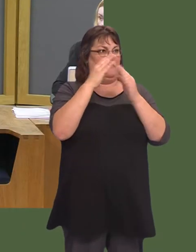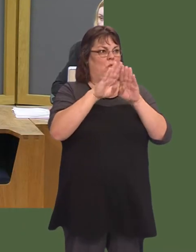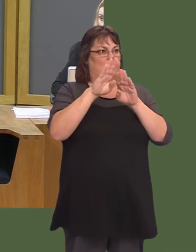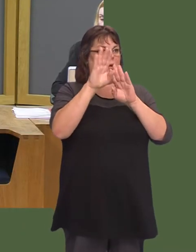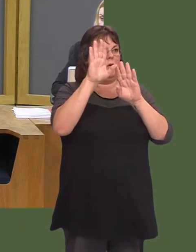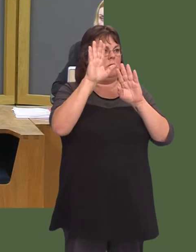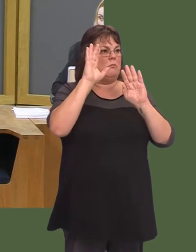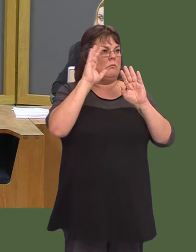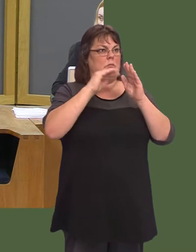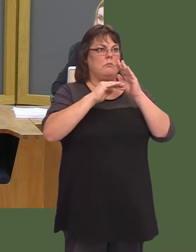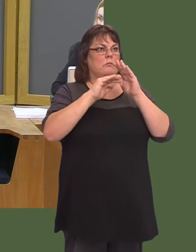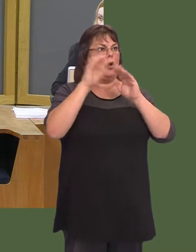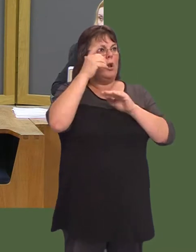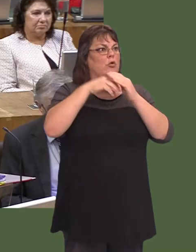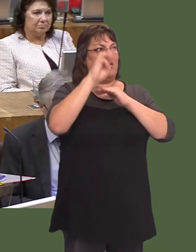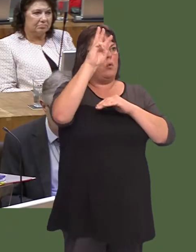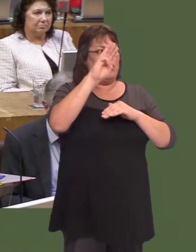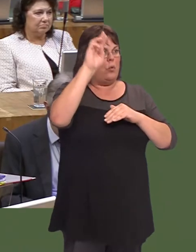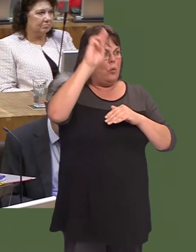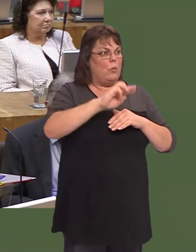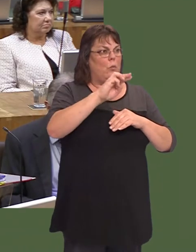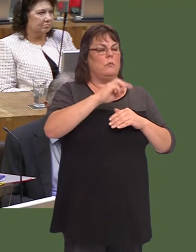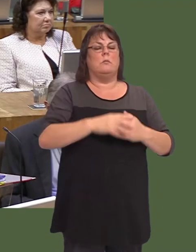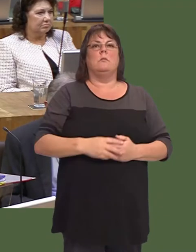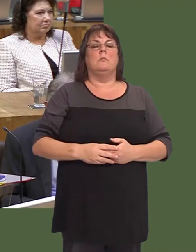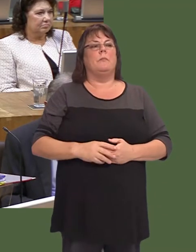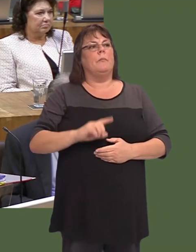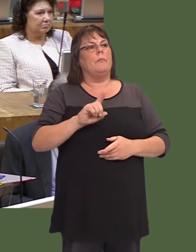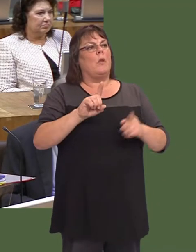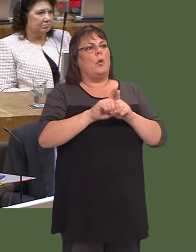Carwyn Jones: Yn ail, beth rydym niín moyn sicrhau yw bod y gogledd yn cysylltu gydaír